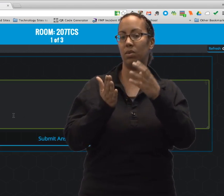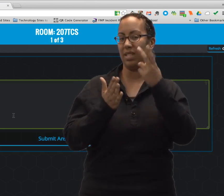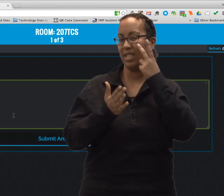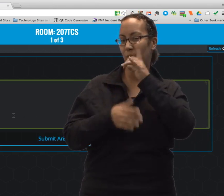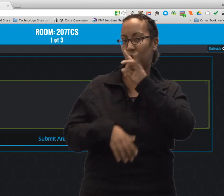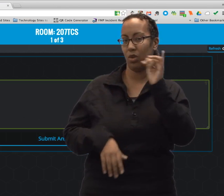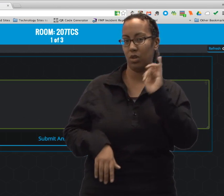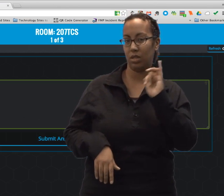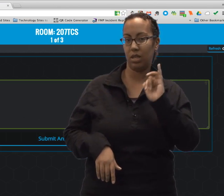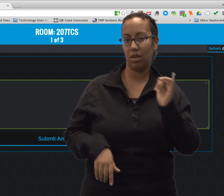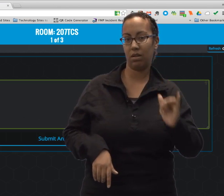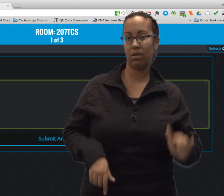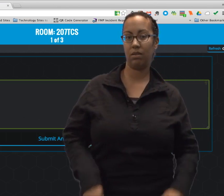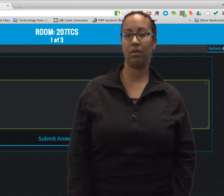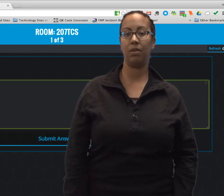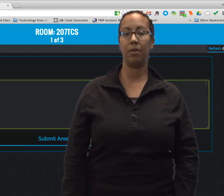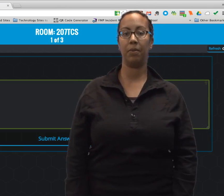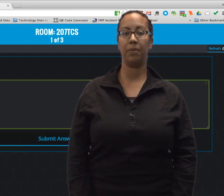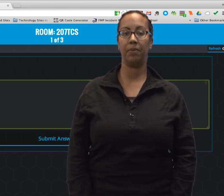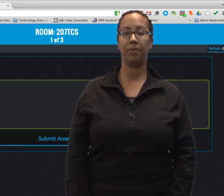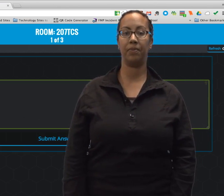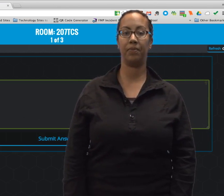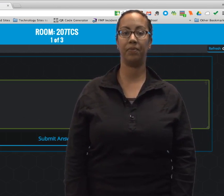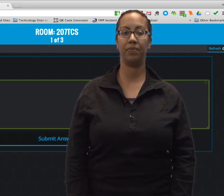Suppose you wanted to add another student. Let me show you what that looks like.